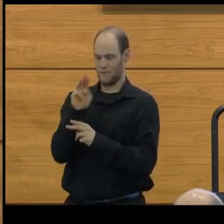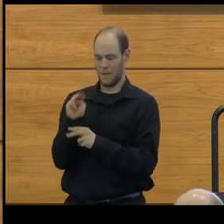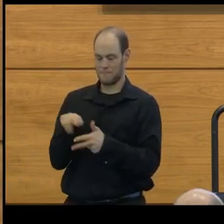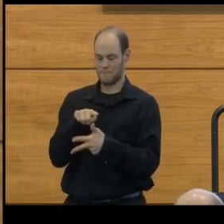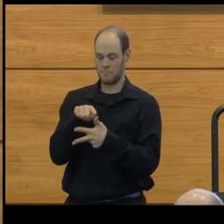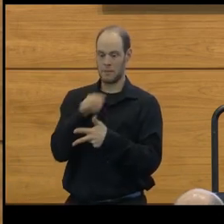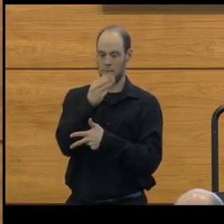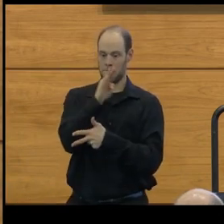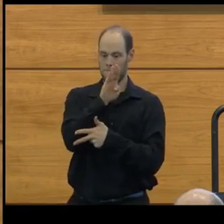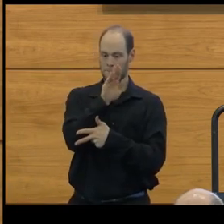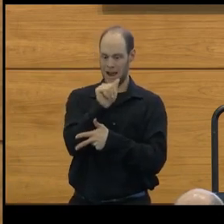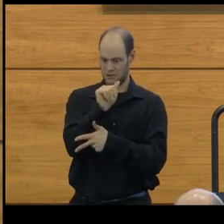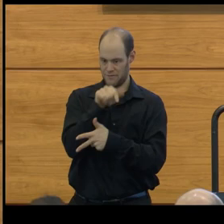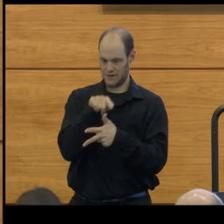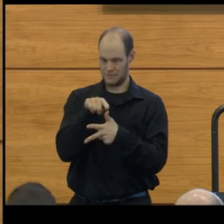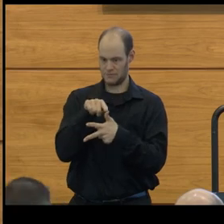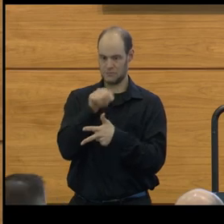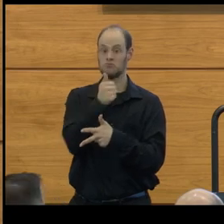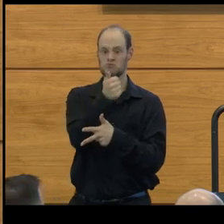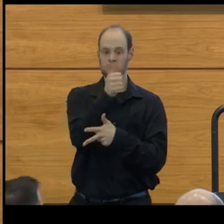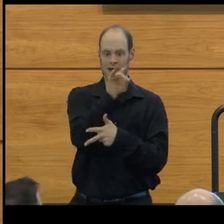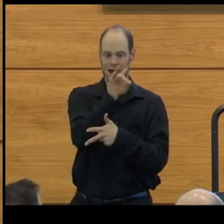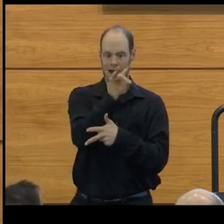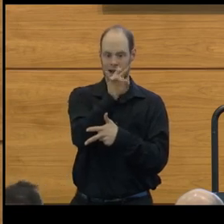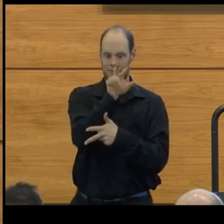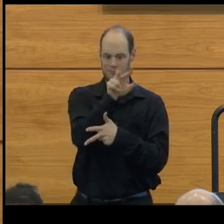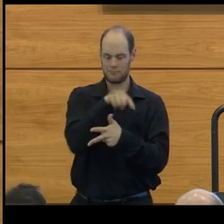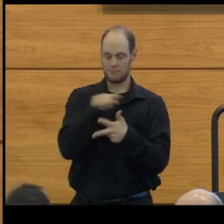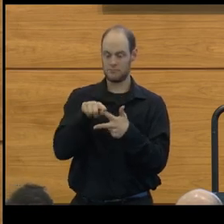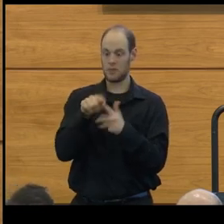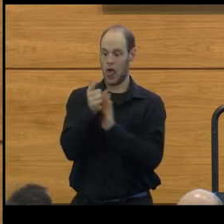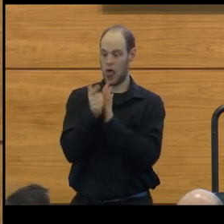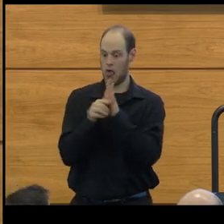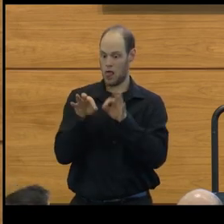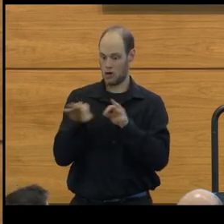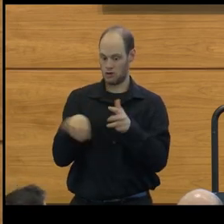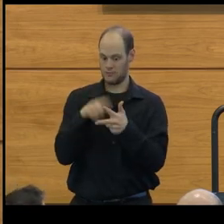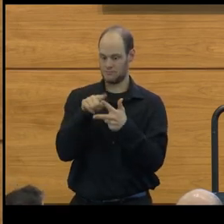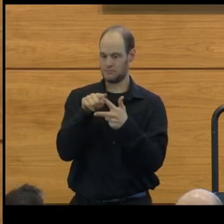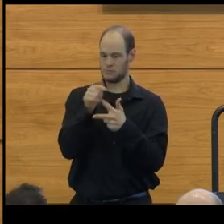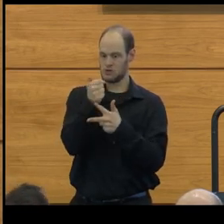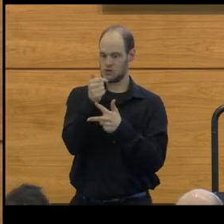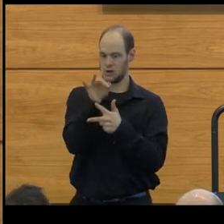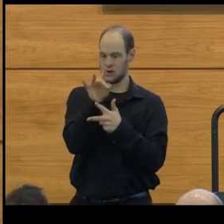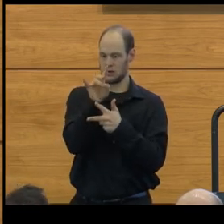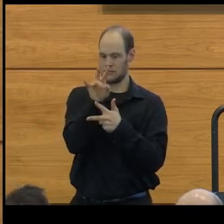a bachelor of arts degree in 1873, a law degree in 1875,